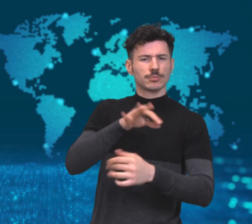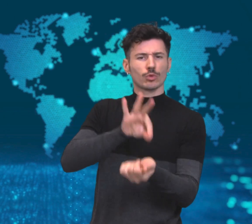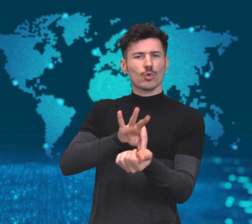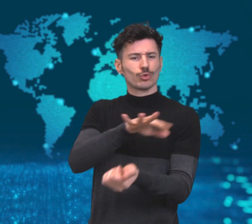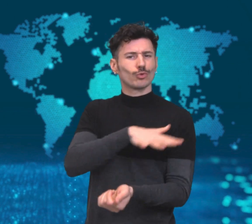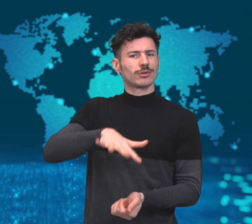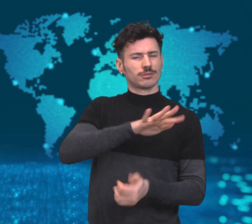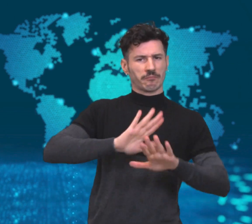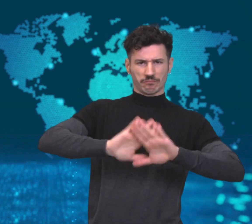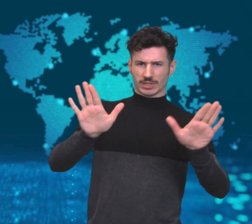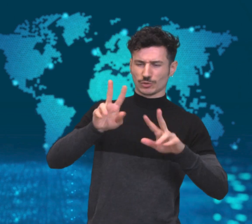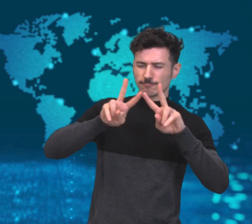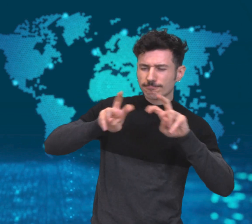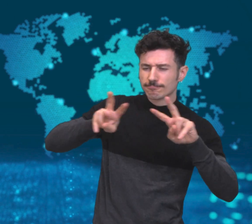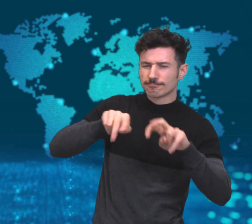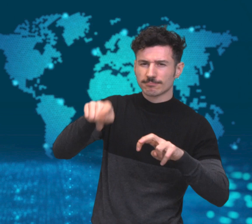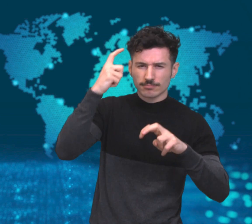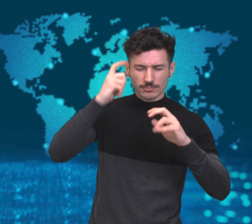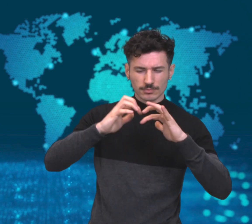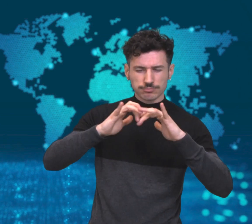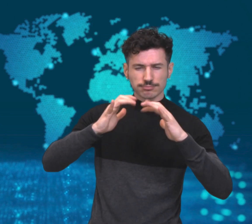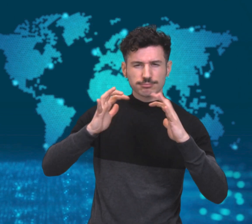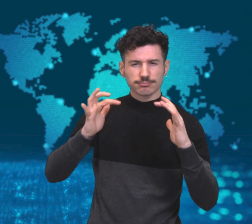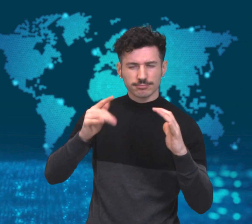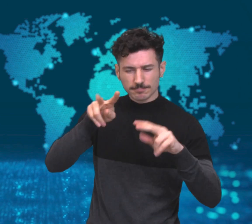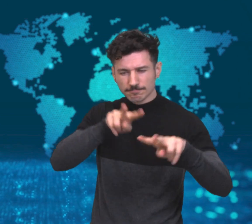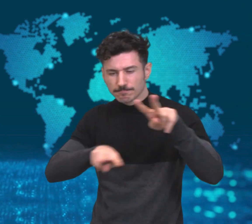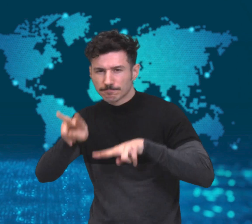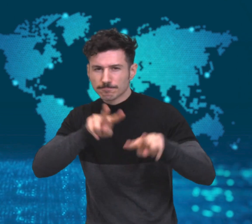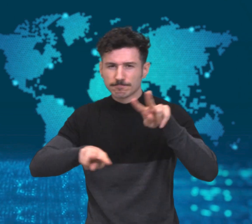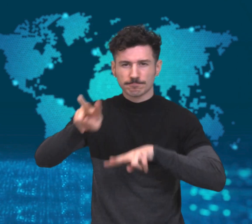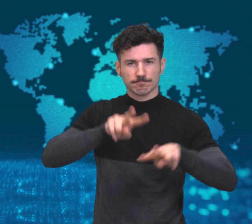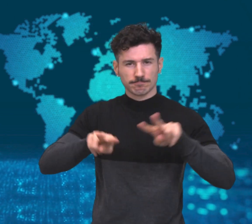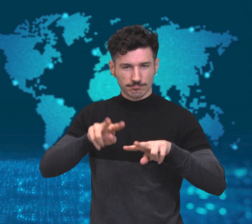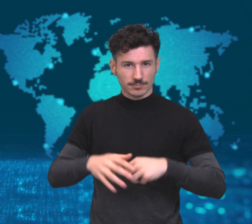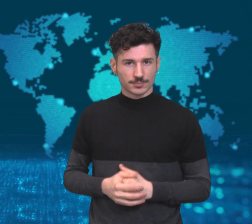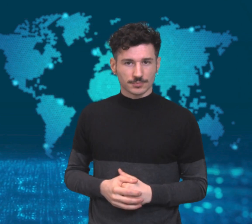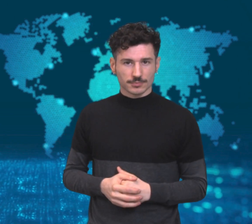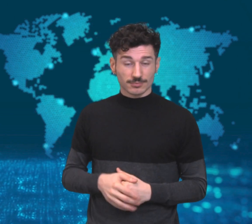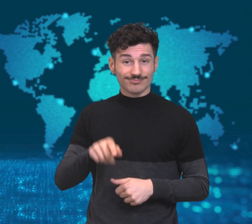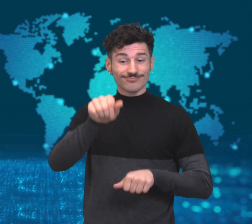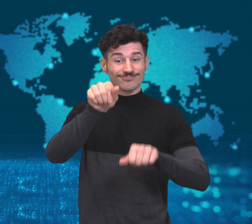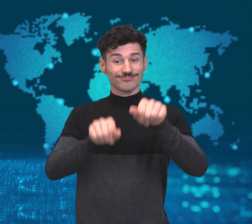The surgery was a success as doctors were able to